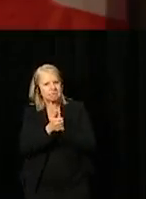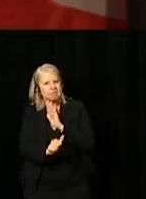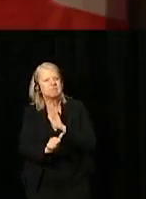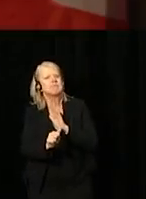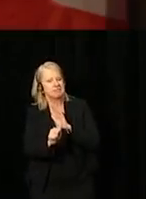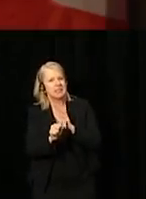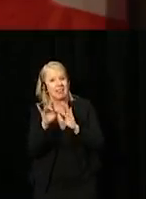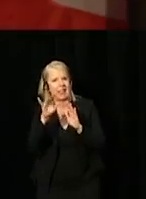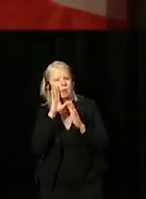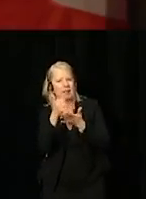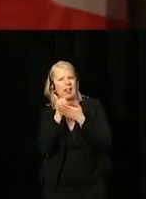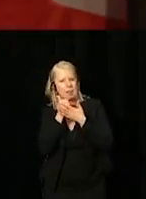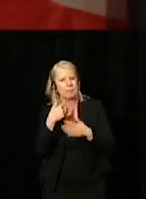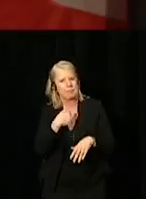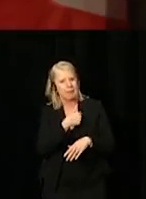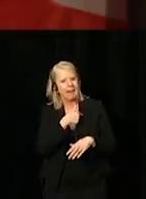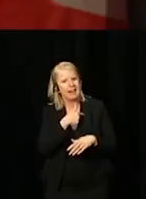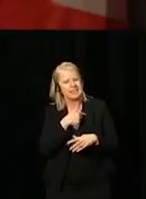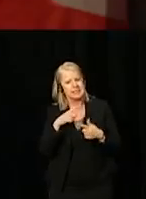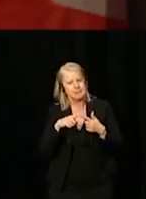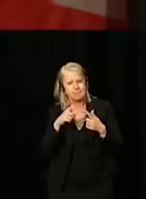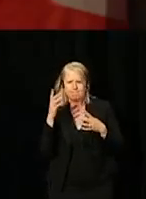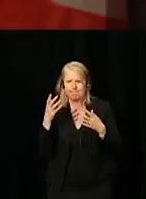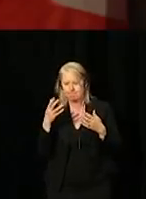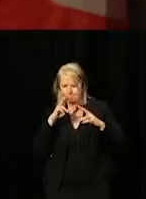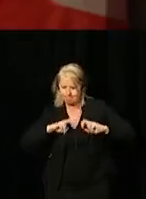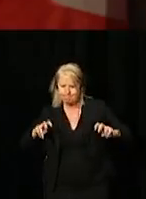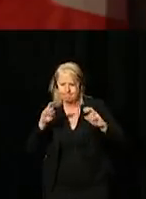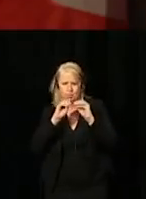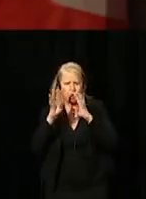That can help us, really, to push our borders back, to innovate,